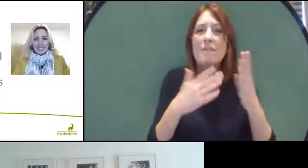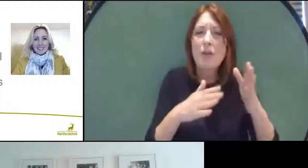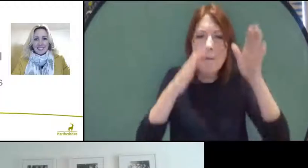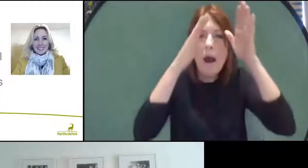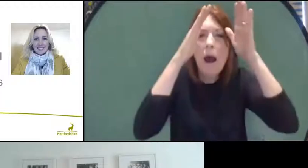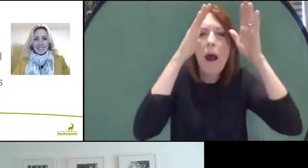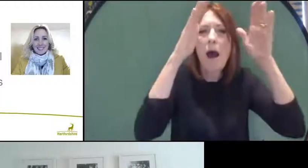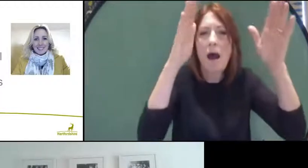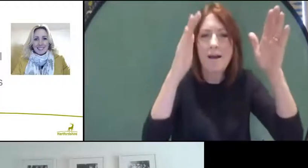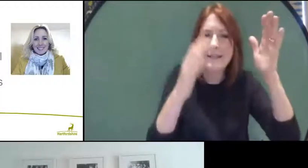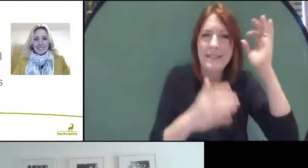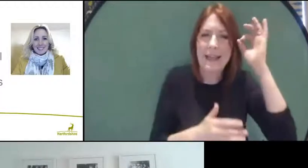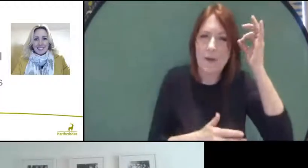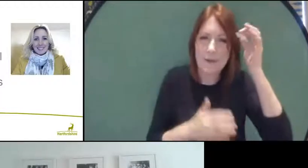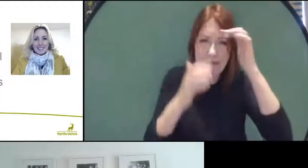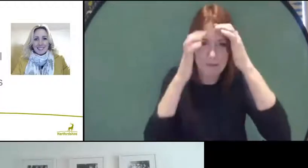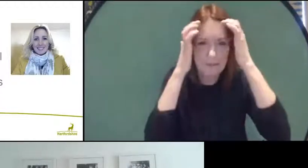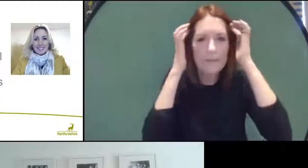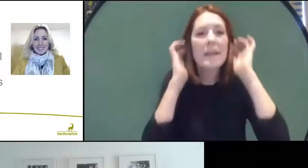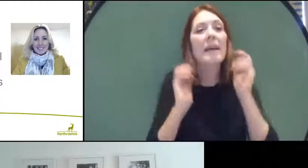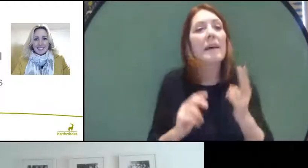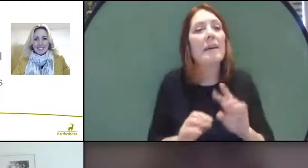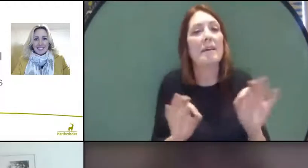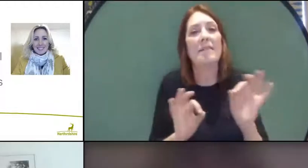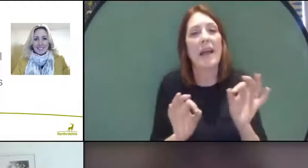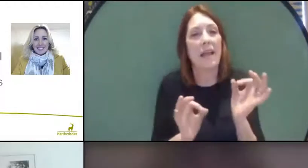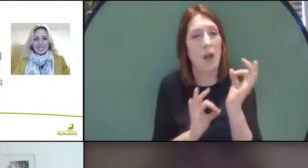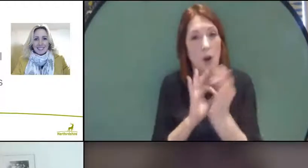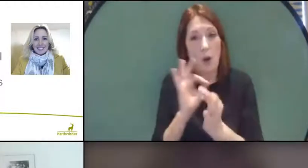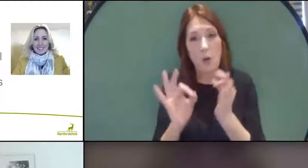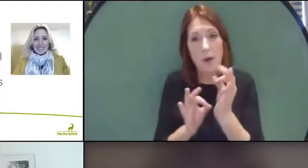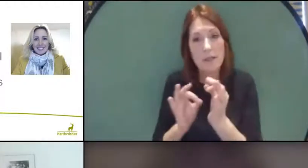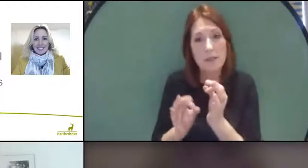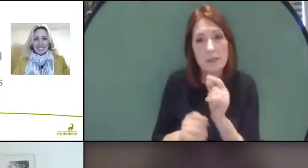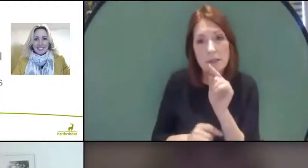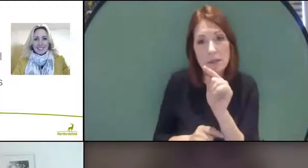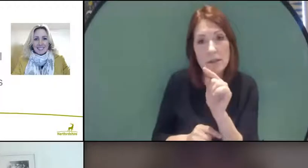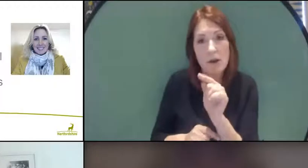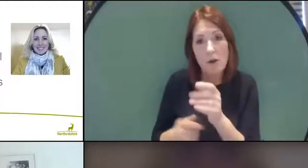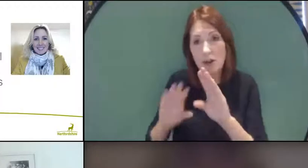what I will do is, if there are any questions in the questions bar or the chat bar, I'll pick